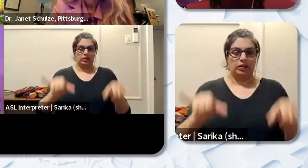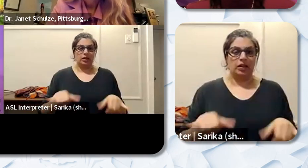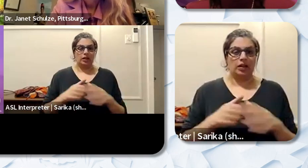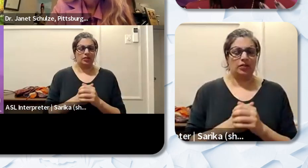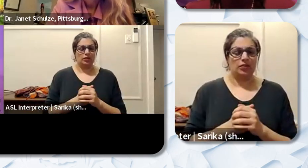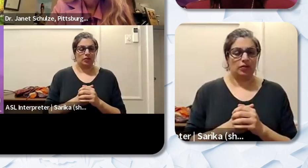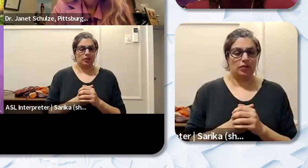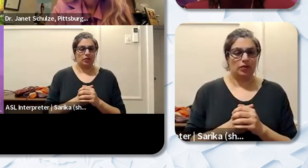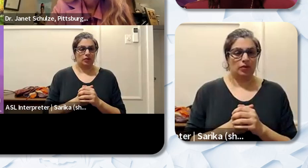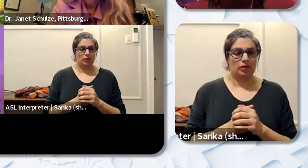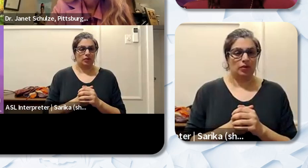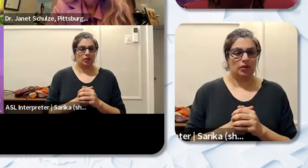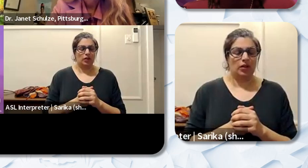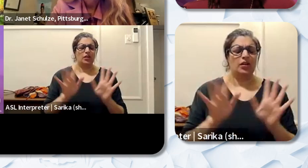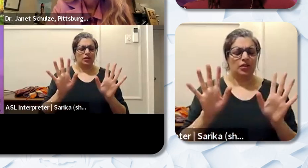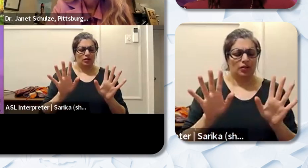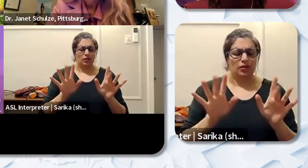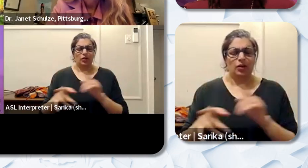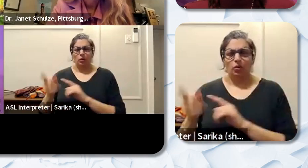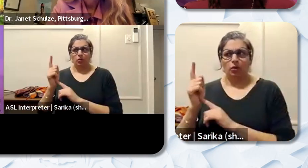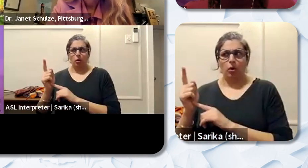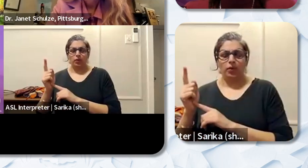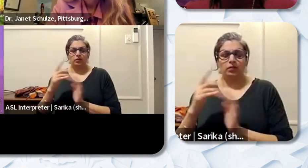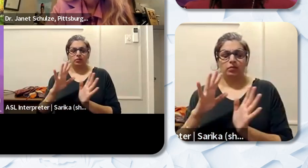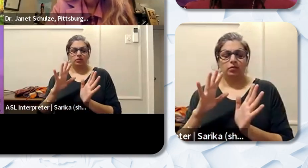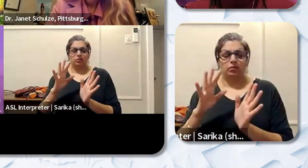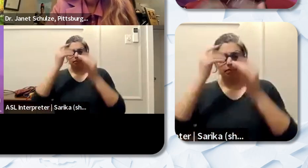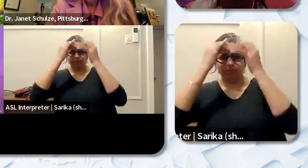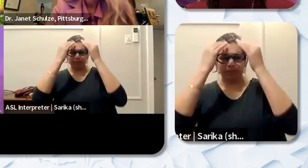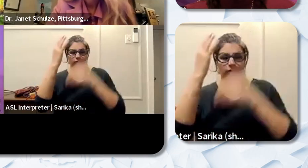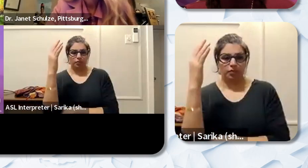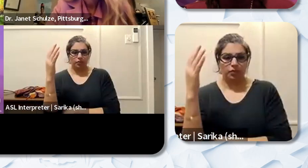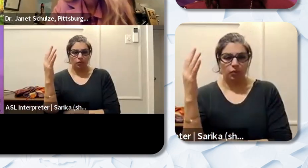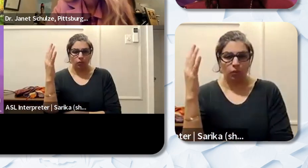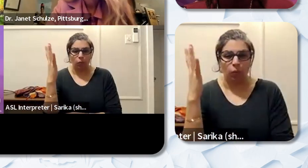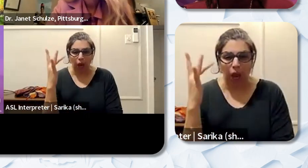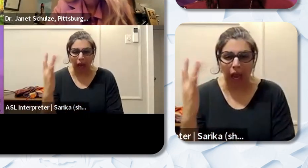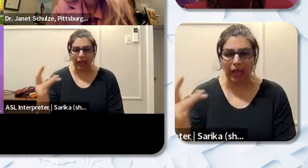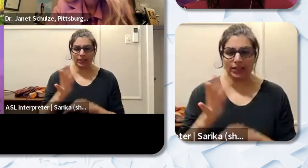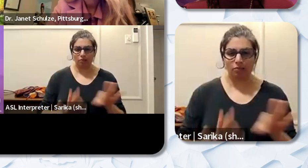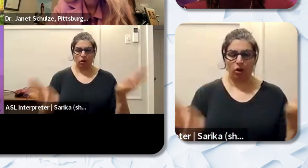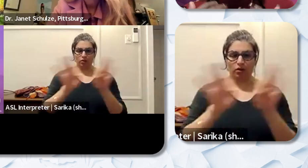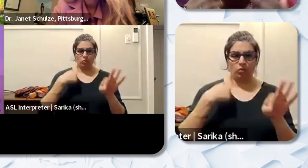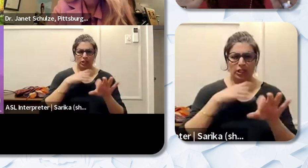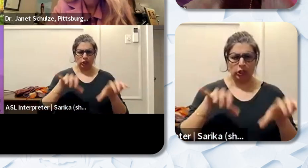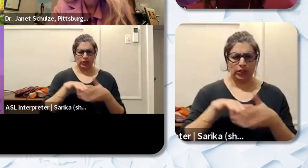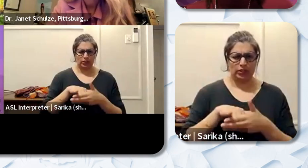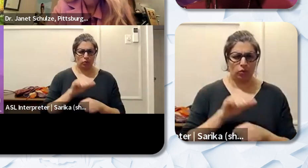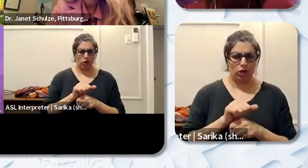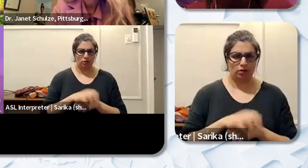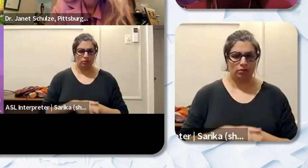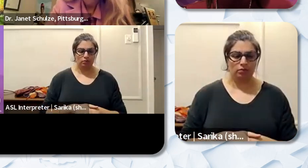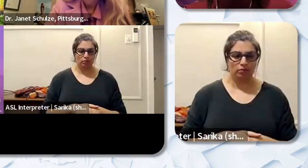then just think about why it's so important that we do this work and how having this representation